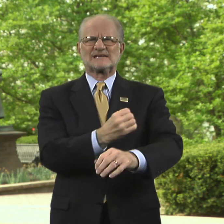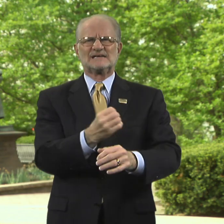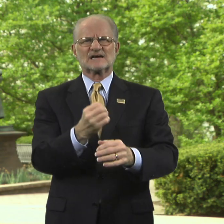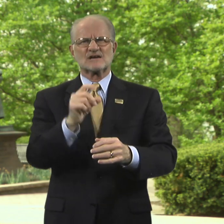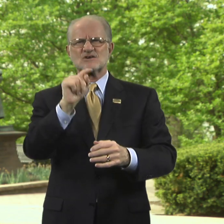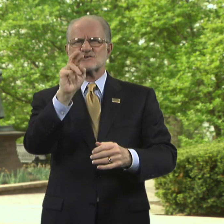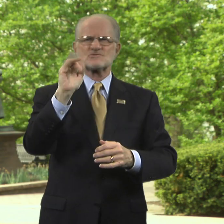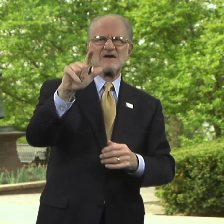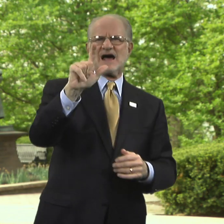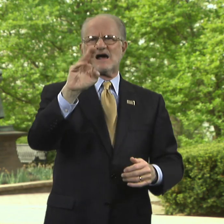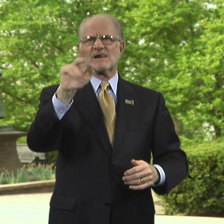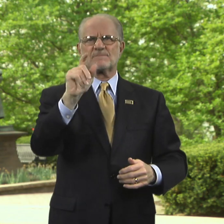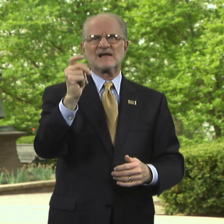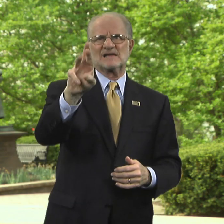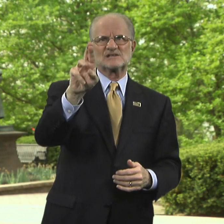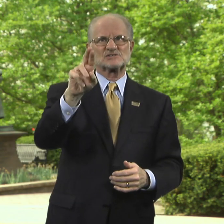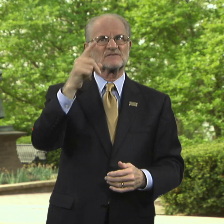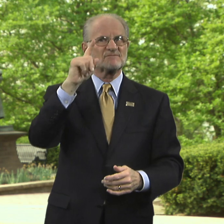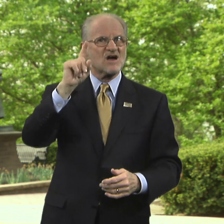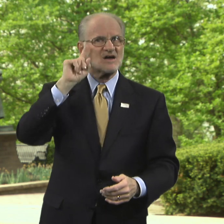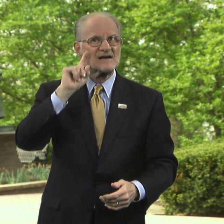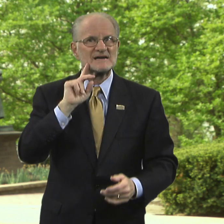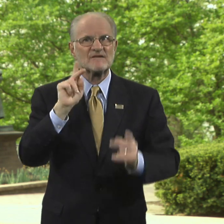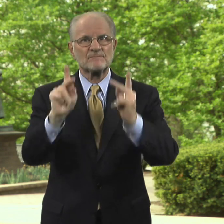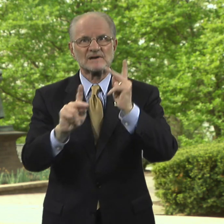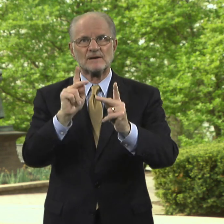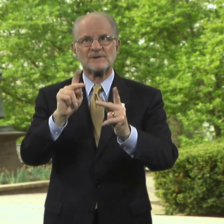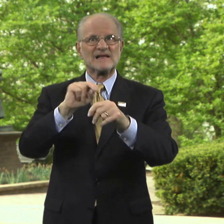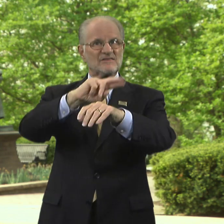for deaf people in the national